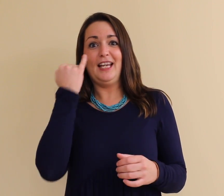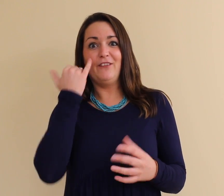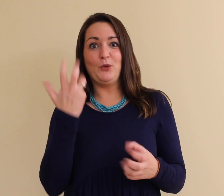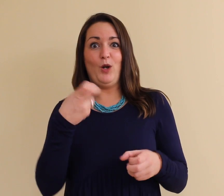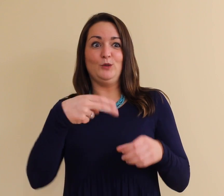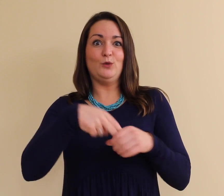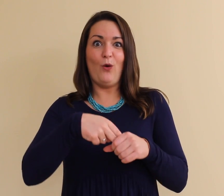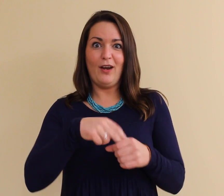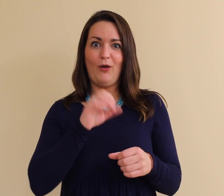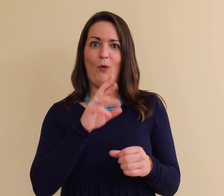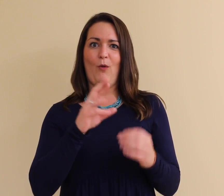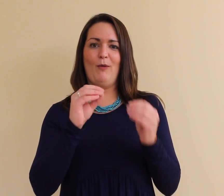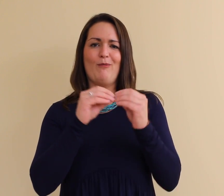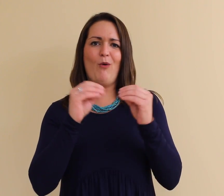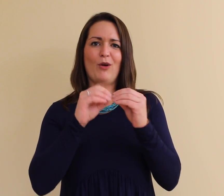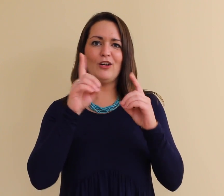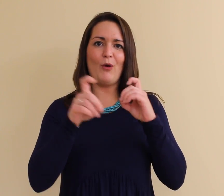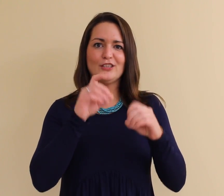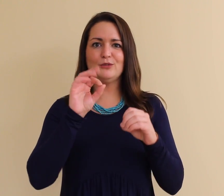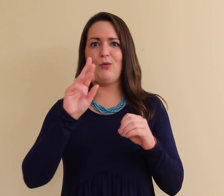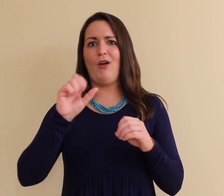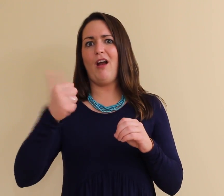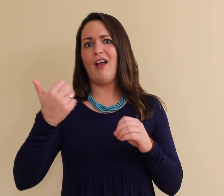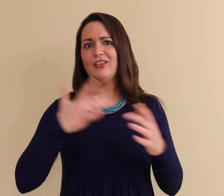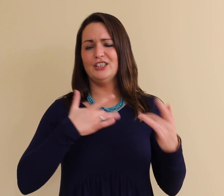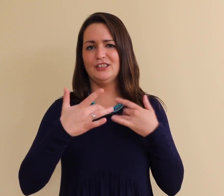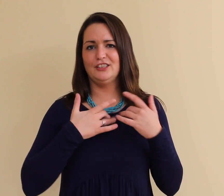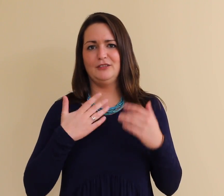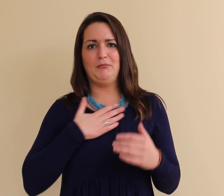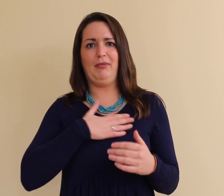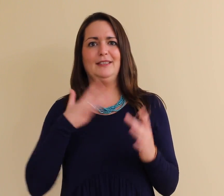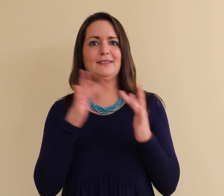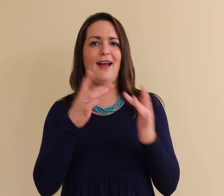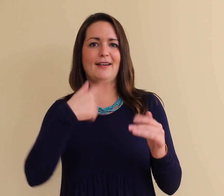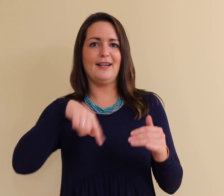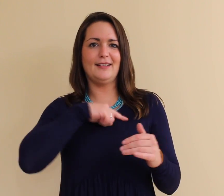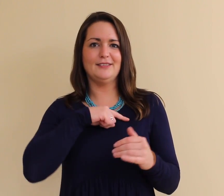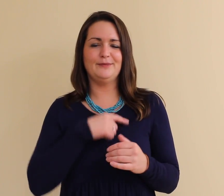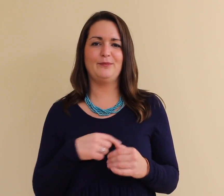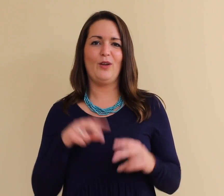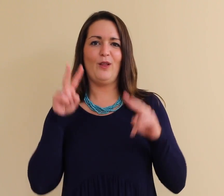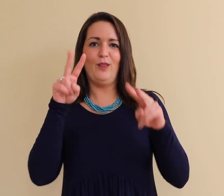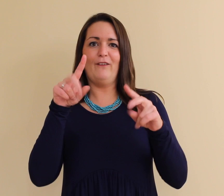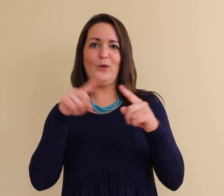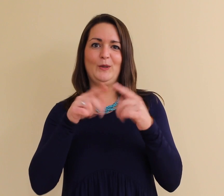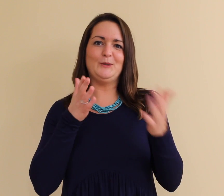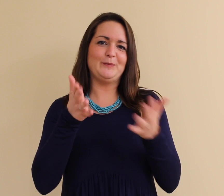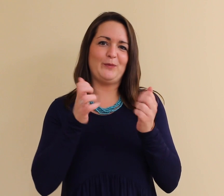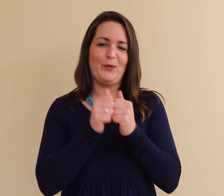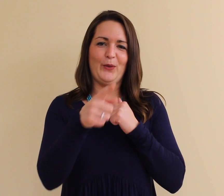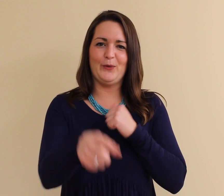If you want to join or have questions/concerns, then please contact us. Looking forward to talk with you!